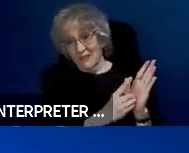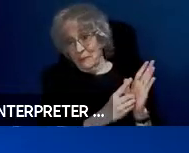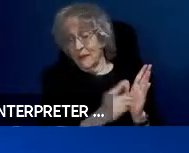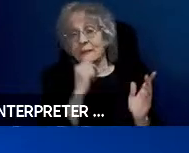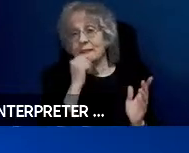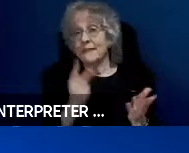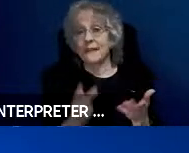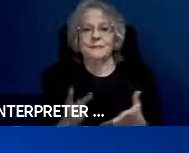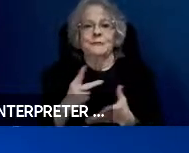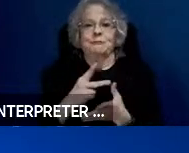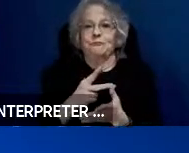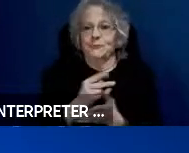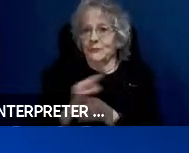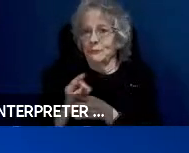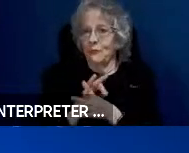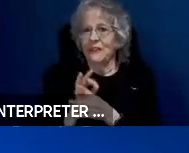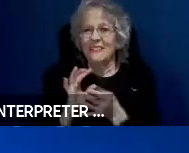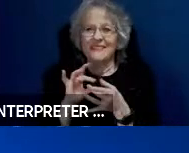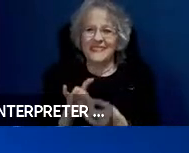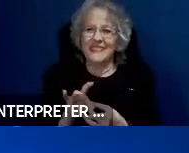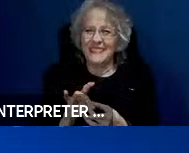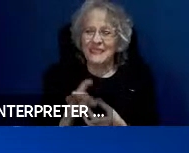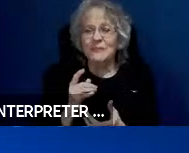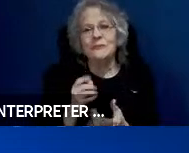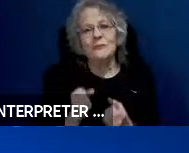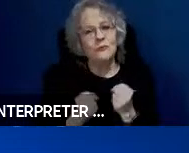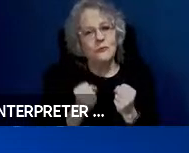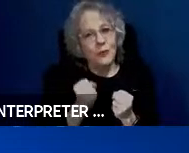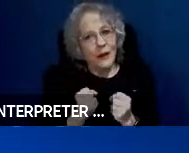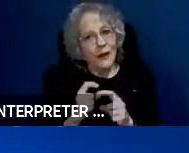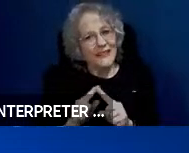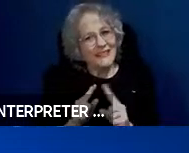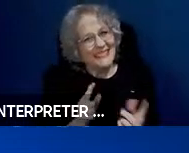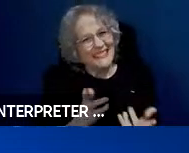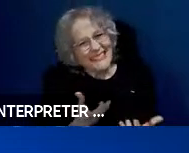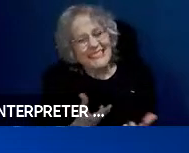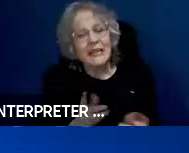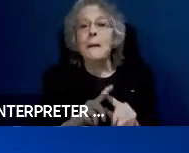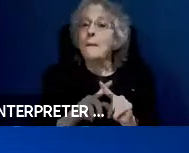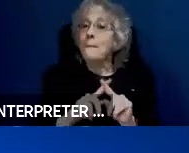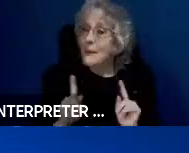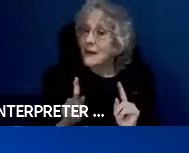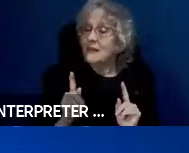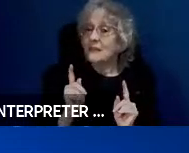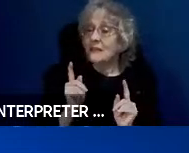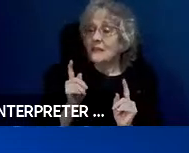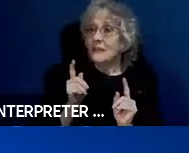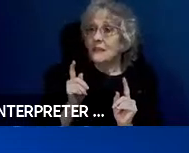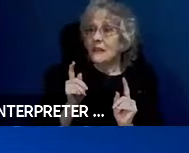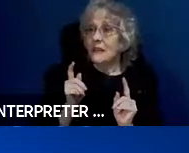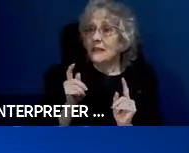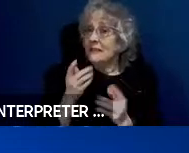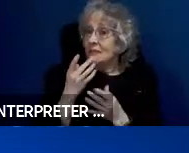to the function of driving. But it gets very interesting if there is no person driving.